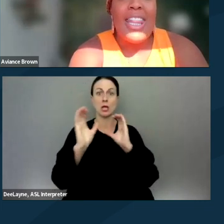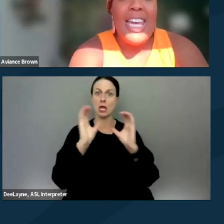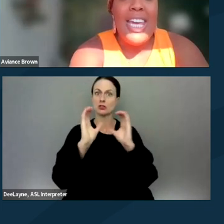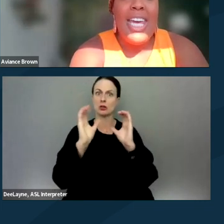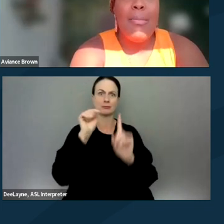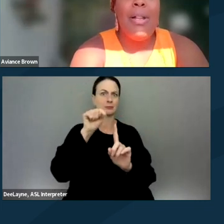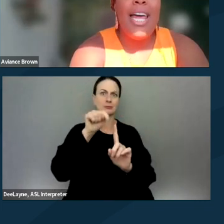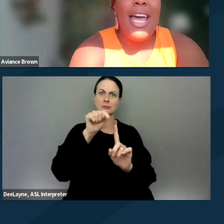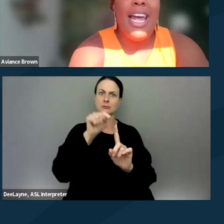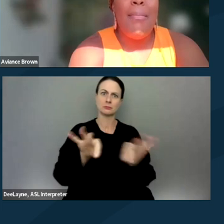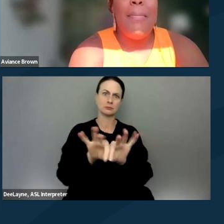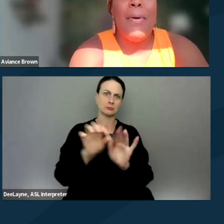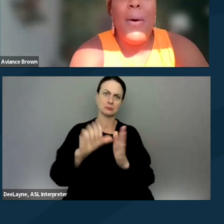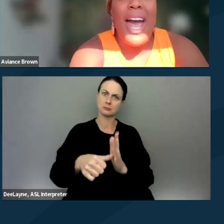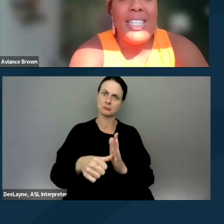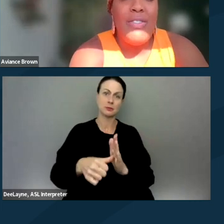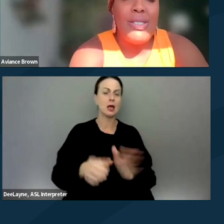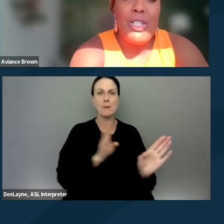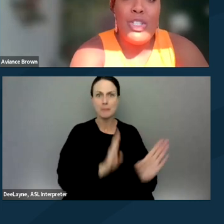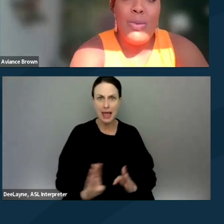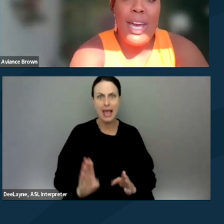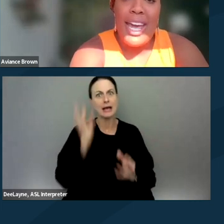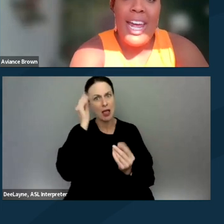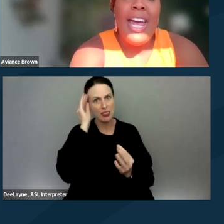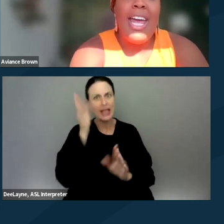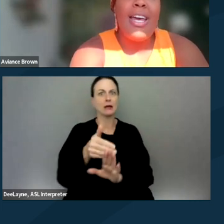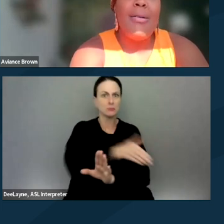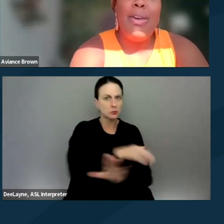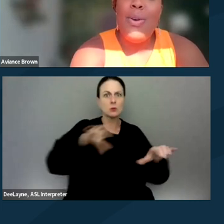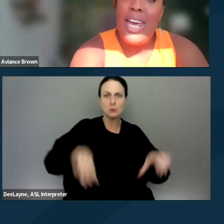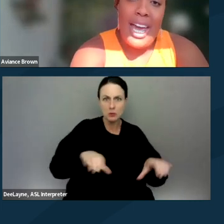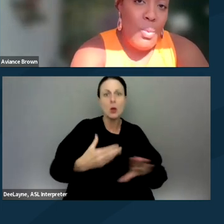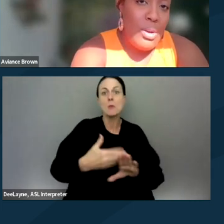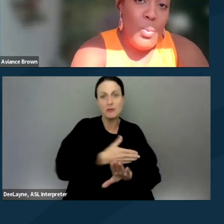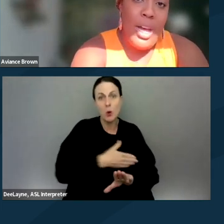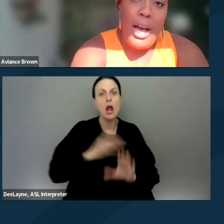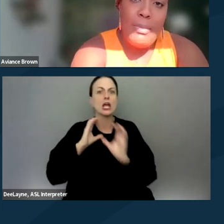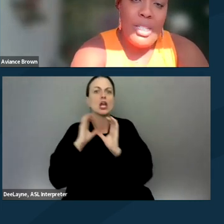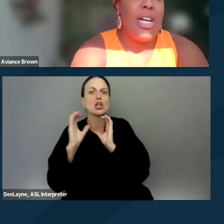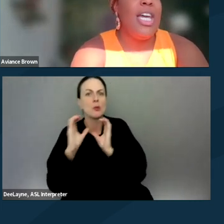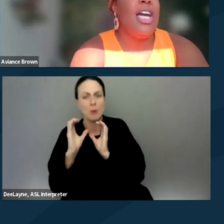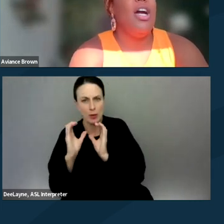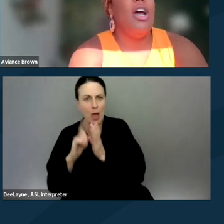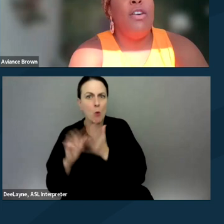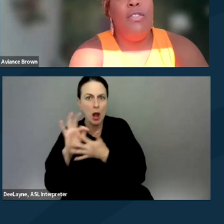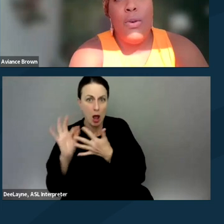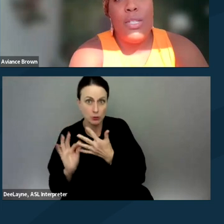Think and plan and be proactive as much as you can and communicate what options are there for folks.